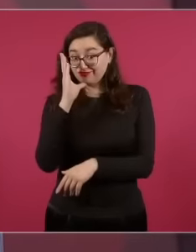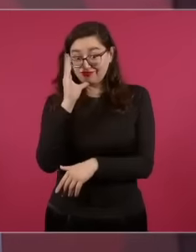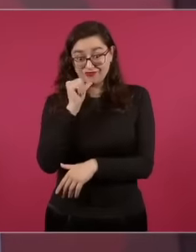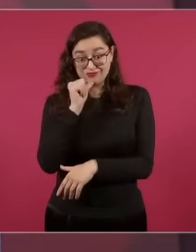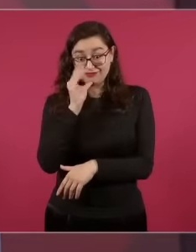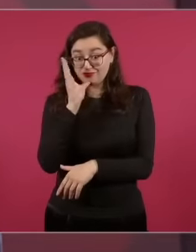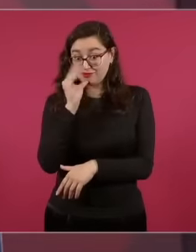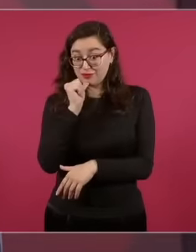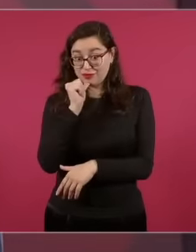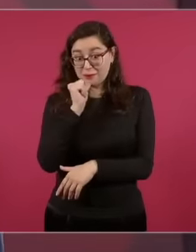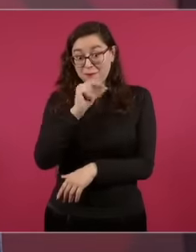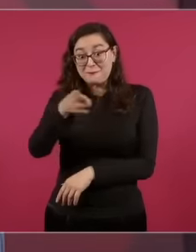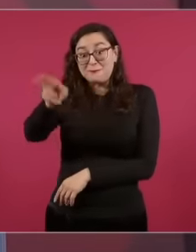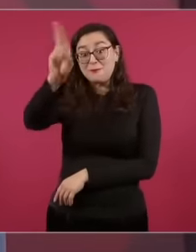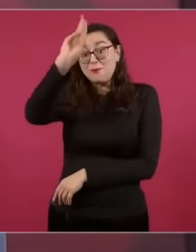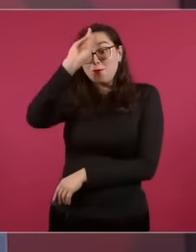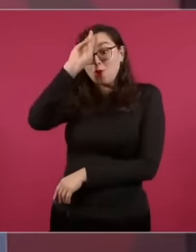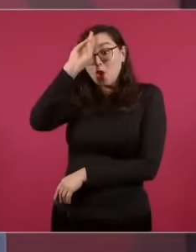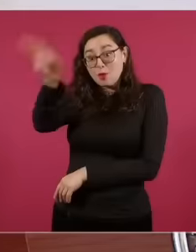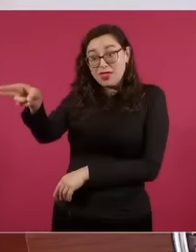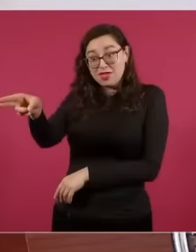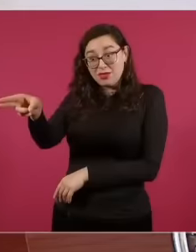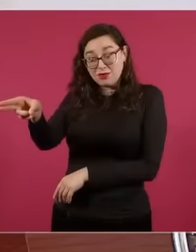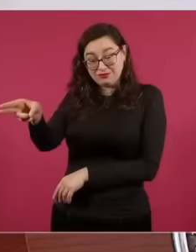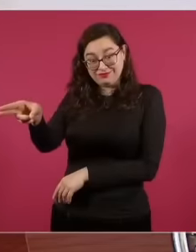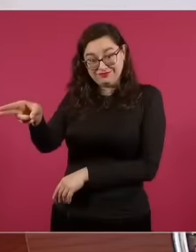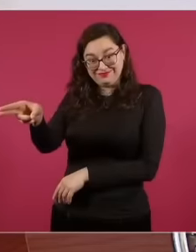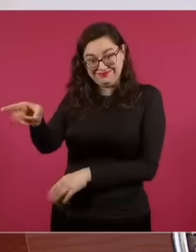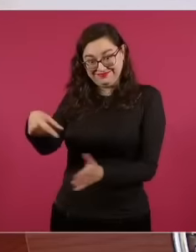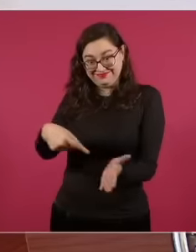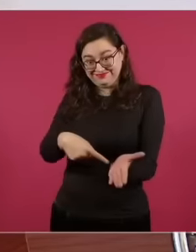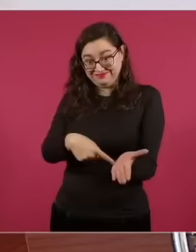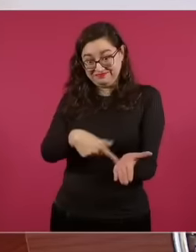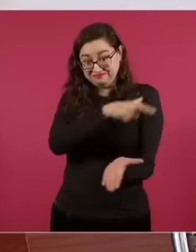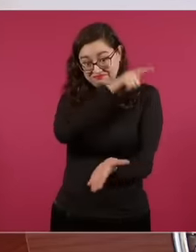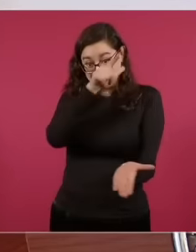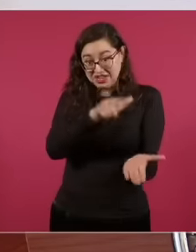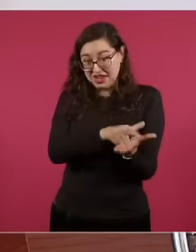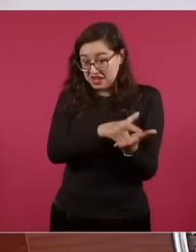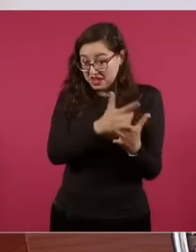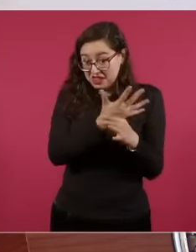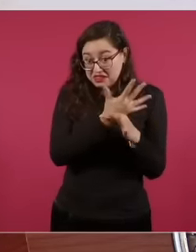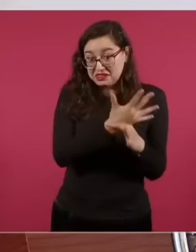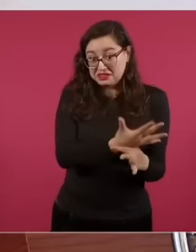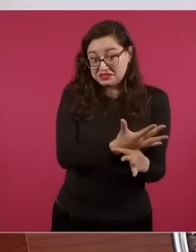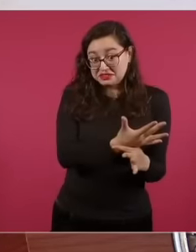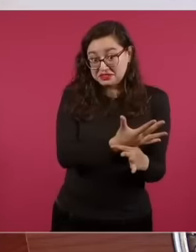is illegal , but it is not up to